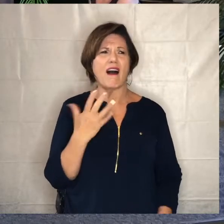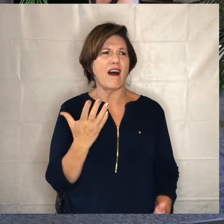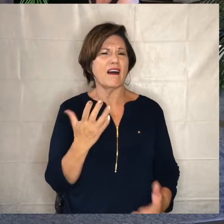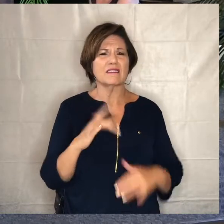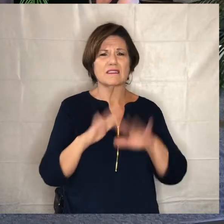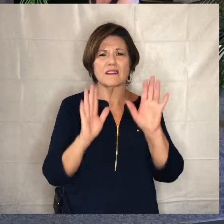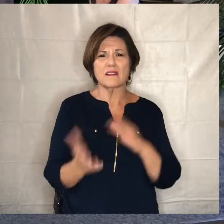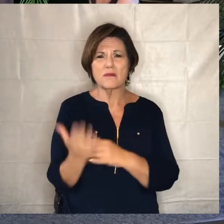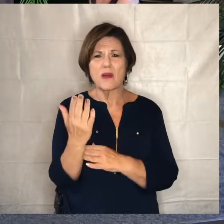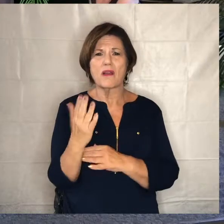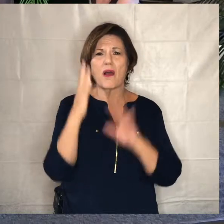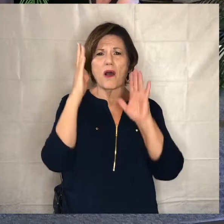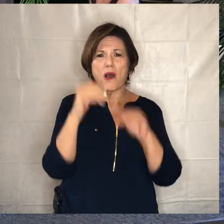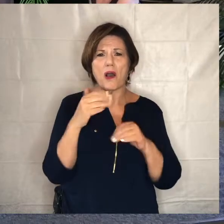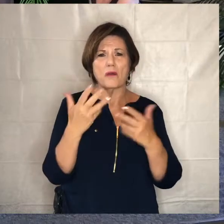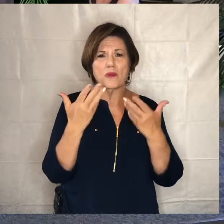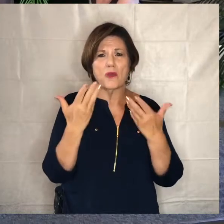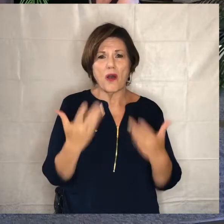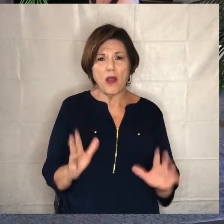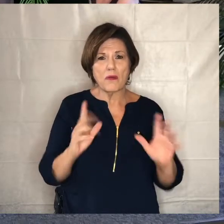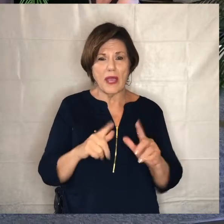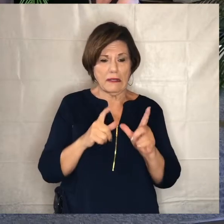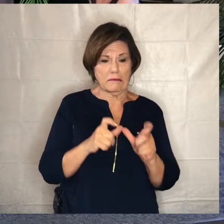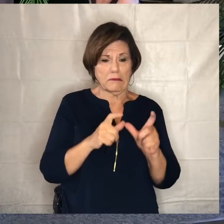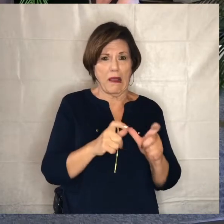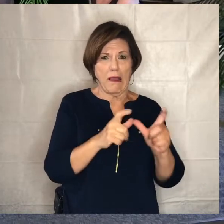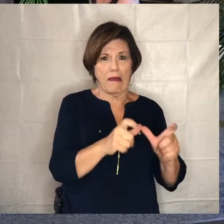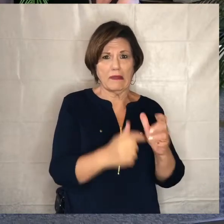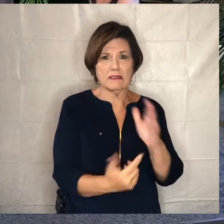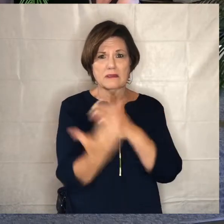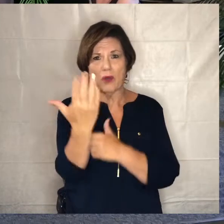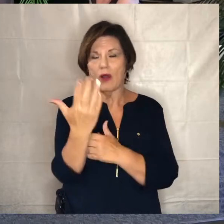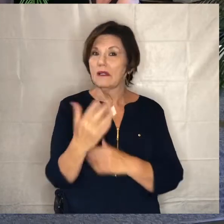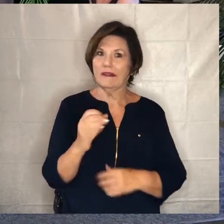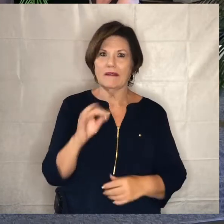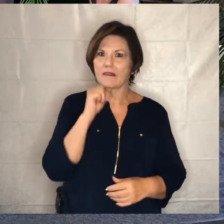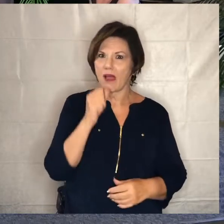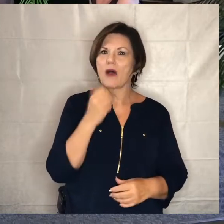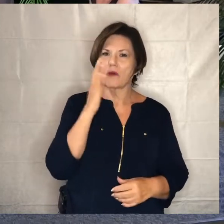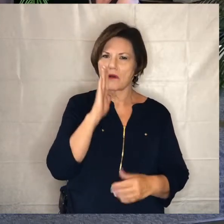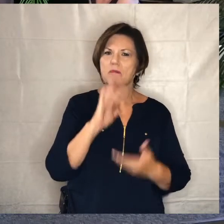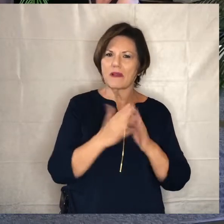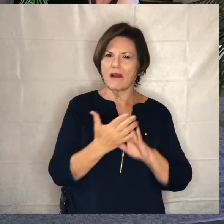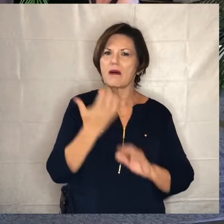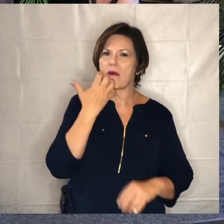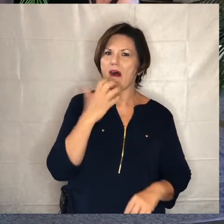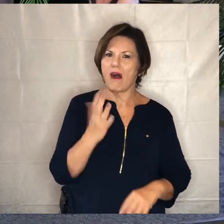you've already gotten your run in because if you haven't uh it's just going to be a sweltering sort of day but you were with us